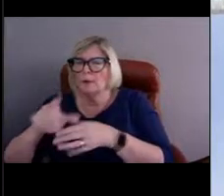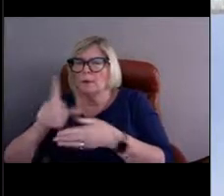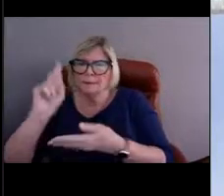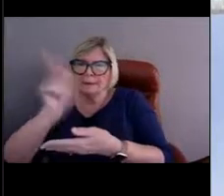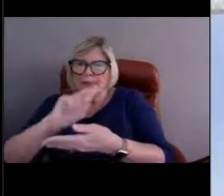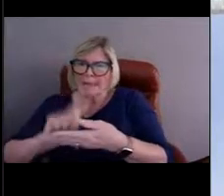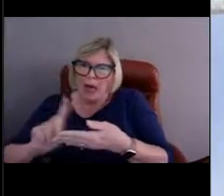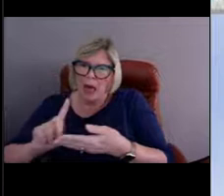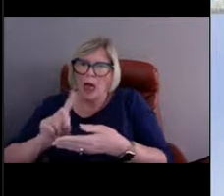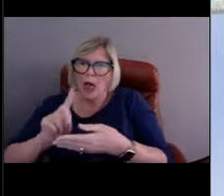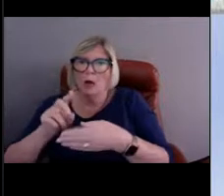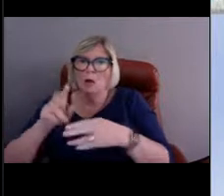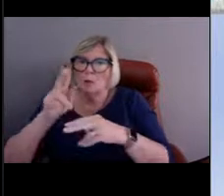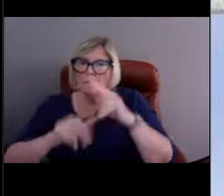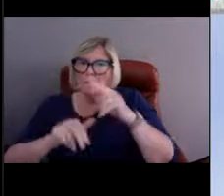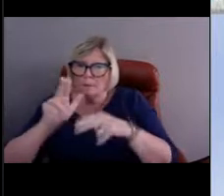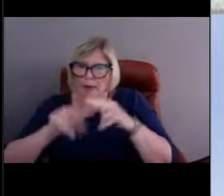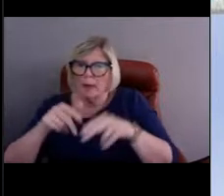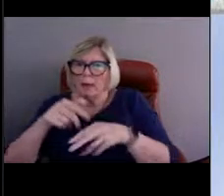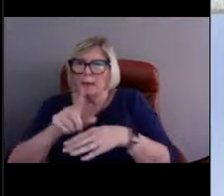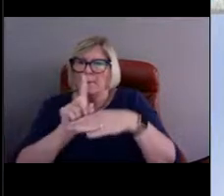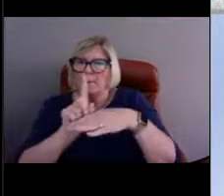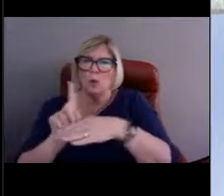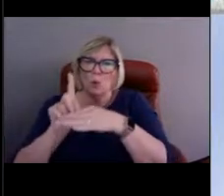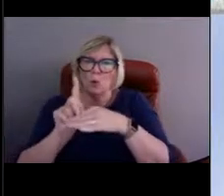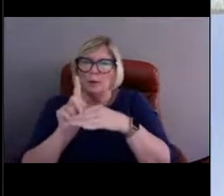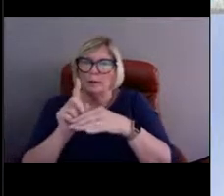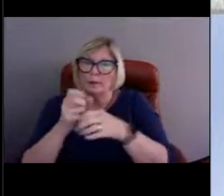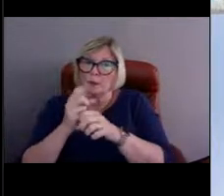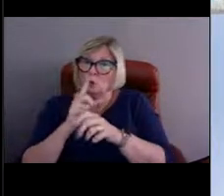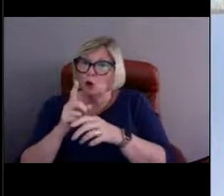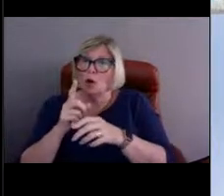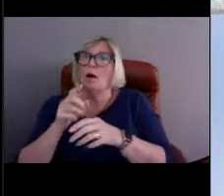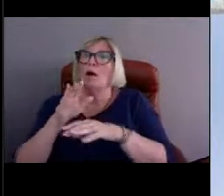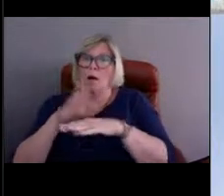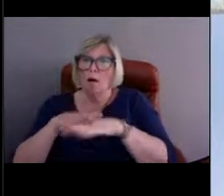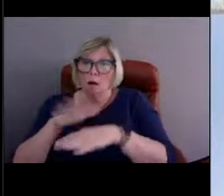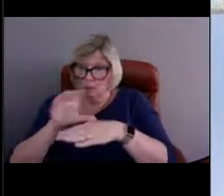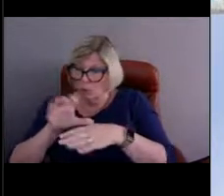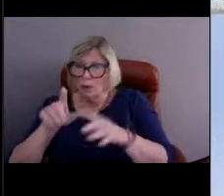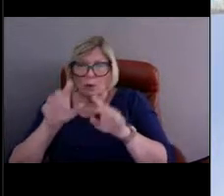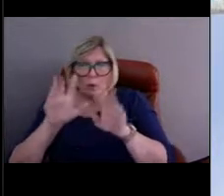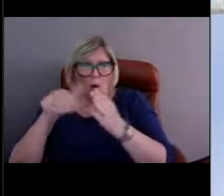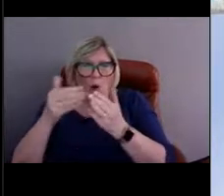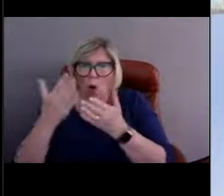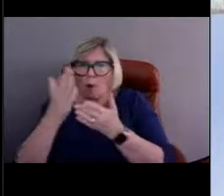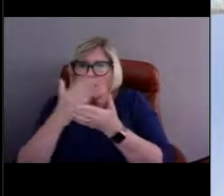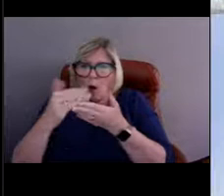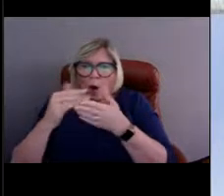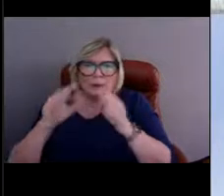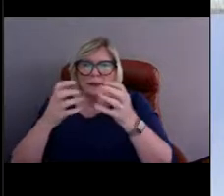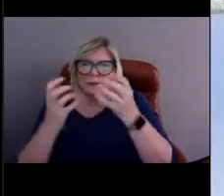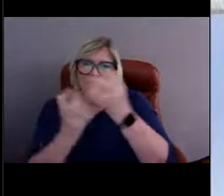to build these buoys and make sure that on the computer everything fits together with the design.